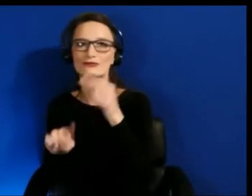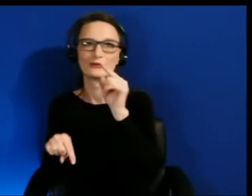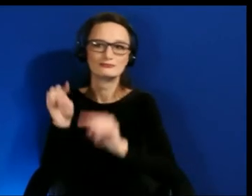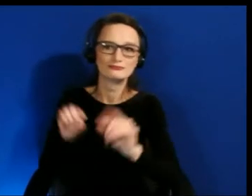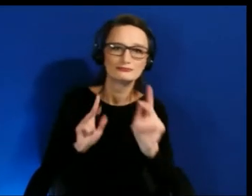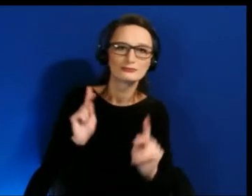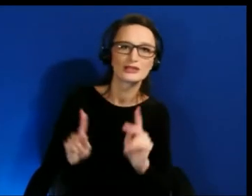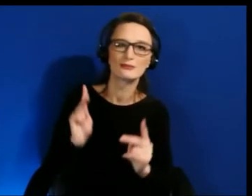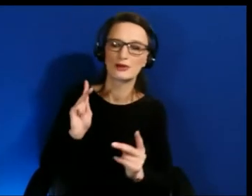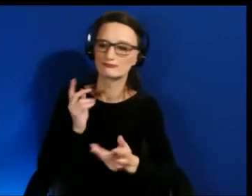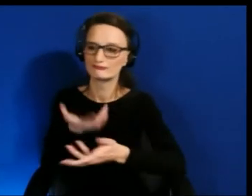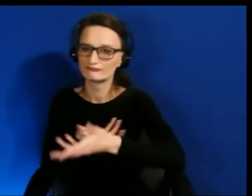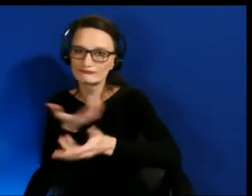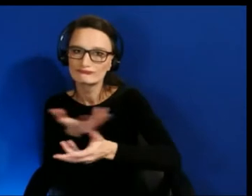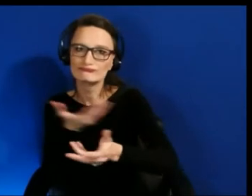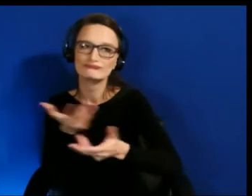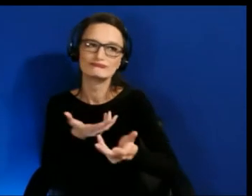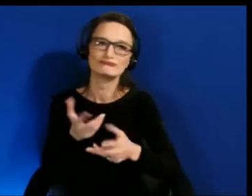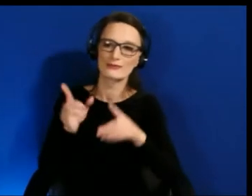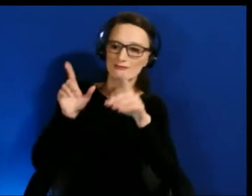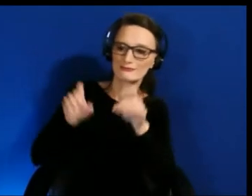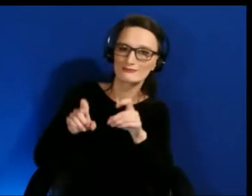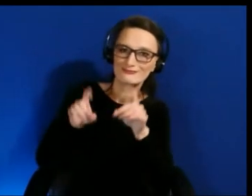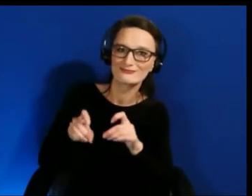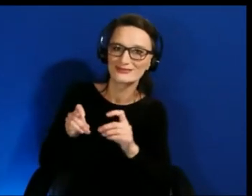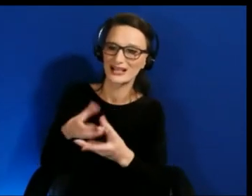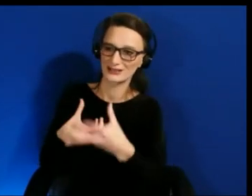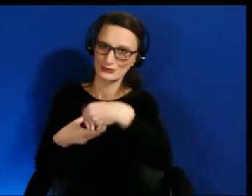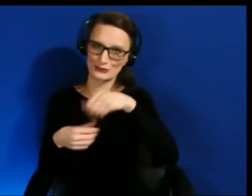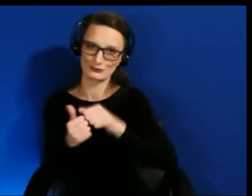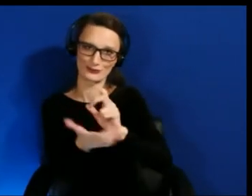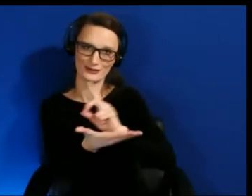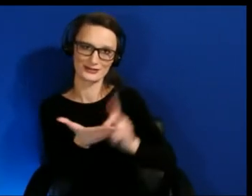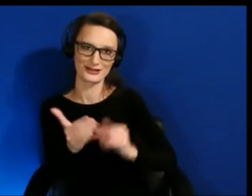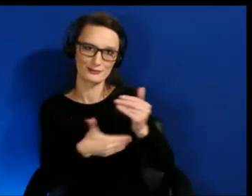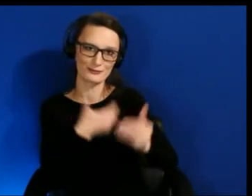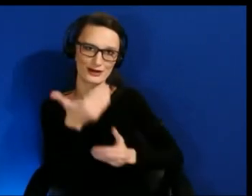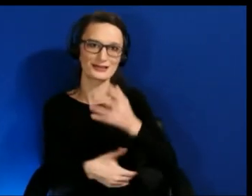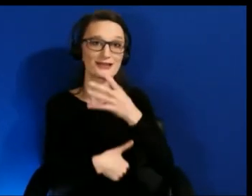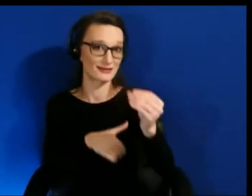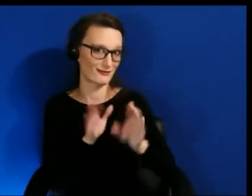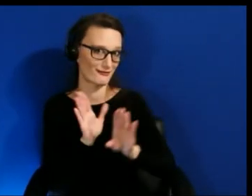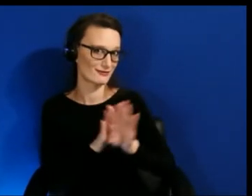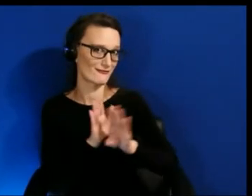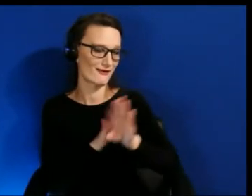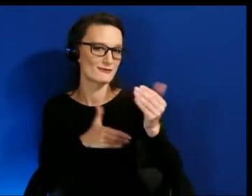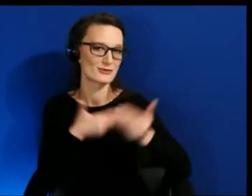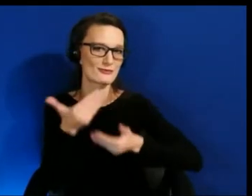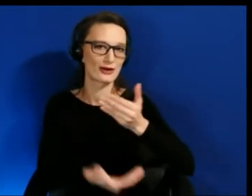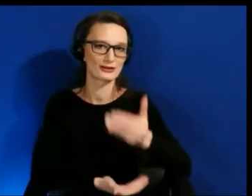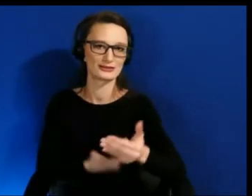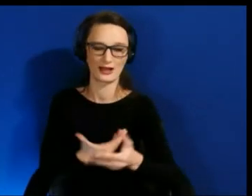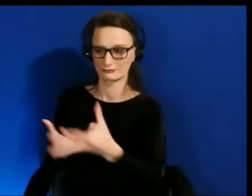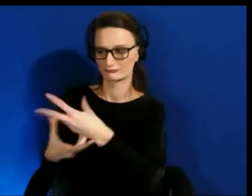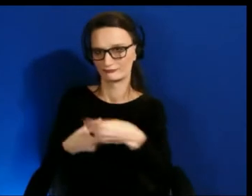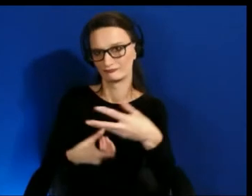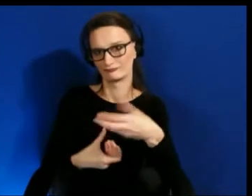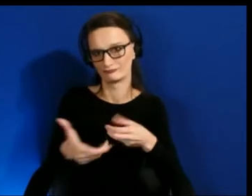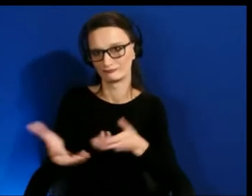Experiment with them. Include them into the design process and the development process and so -- Fabulous.